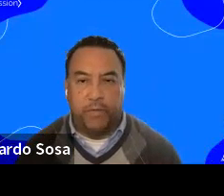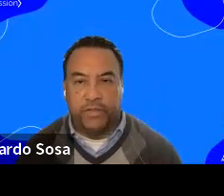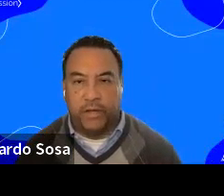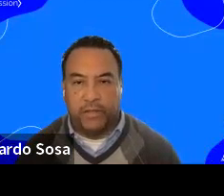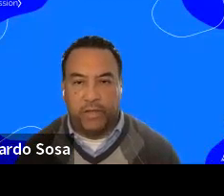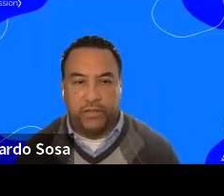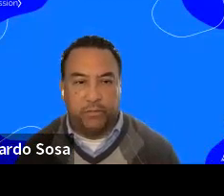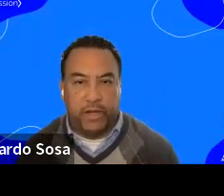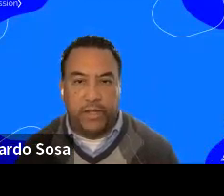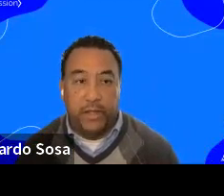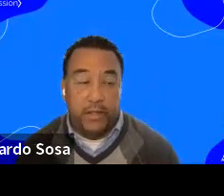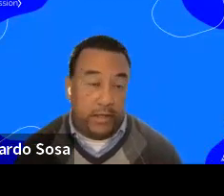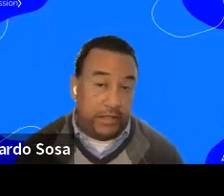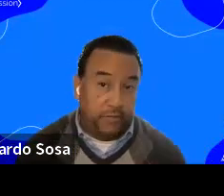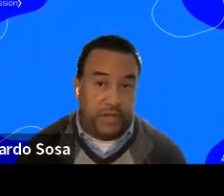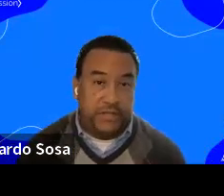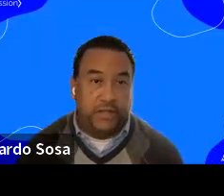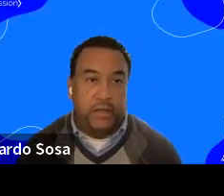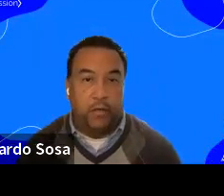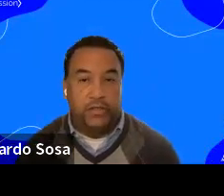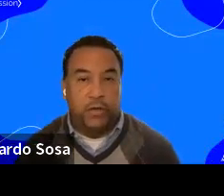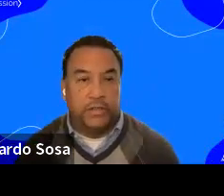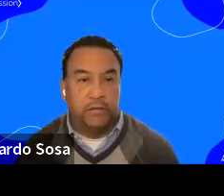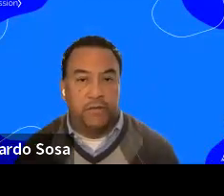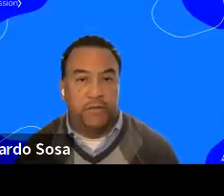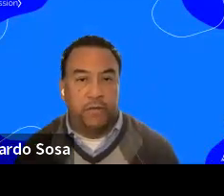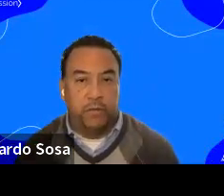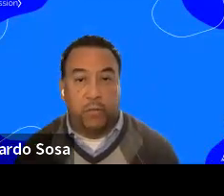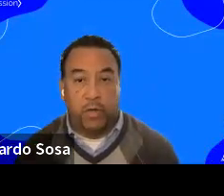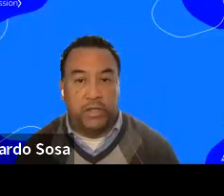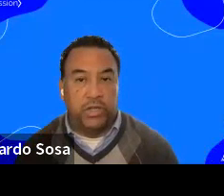We have a 90% graduation rate, and that's of yesterday over 250 of them are working